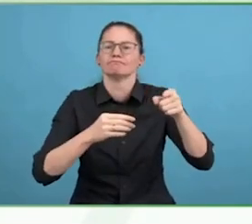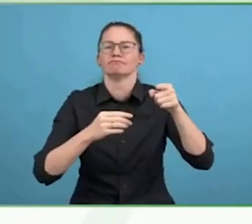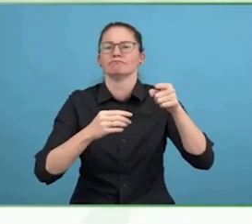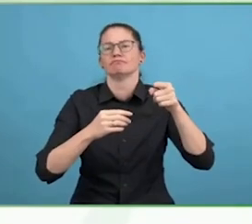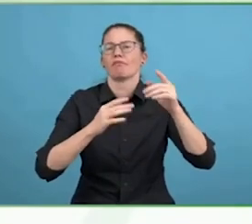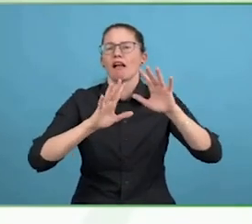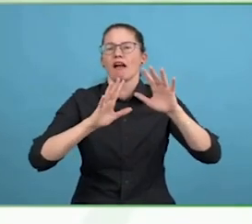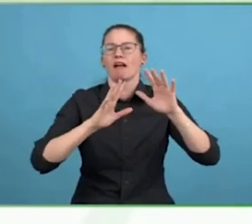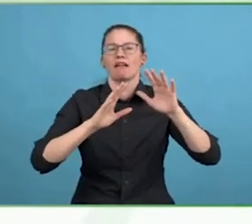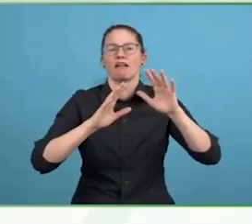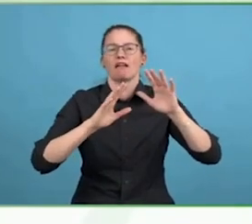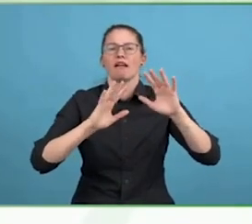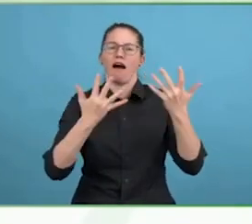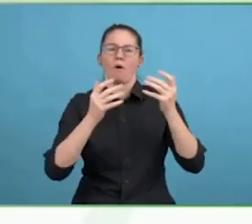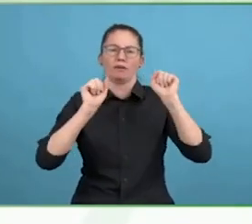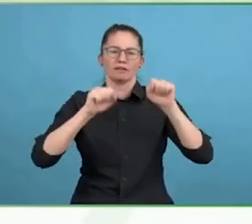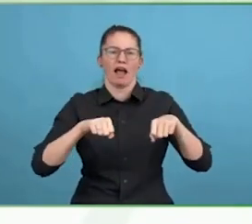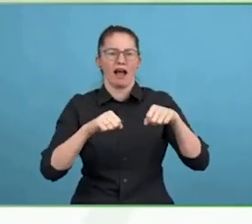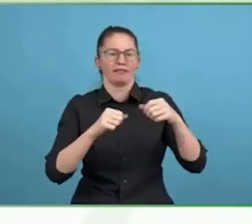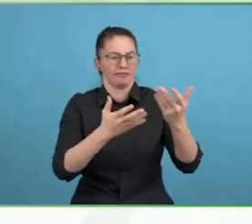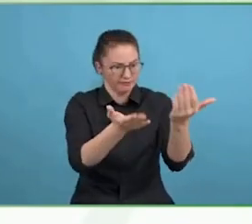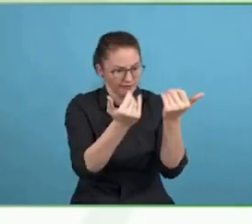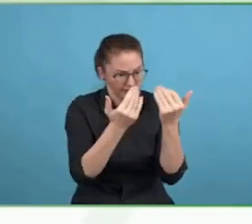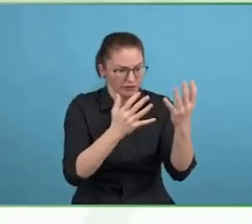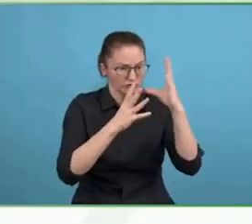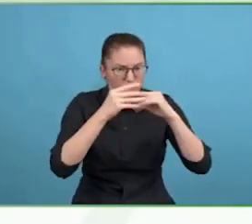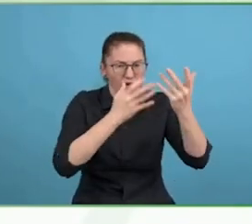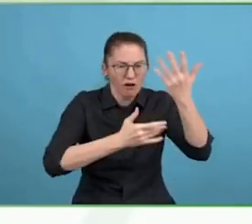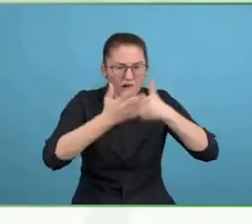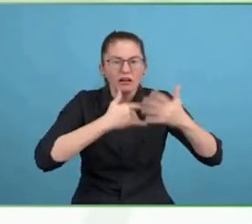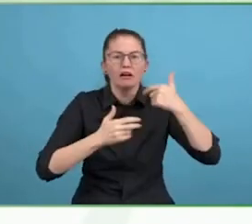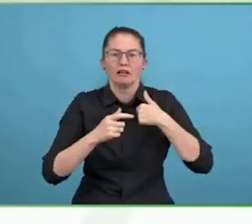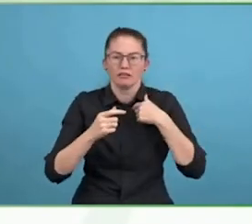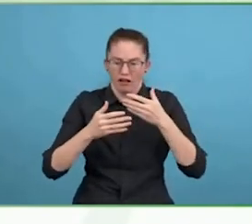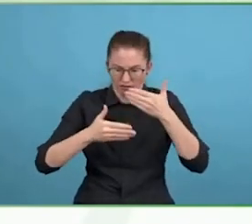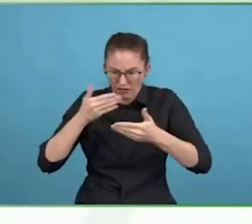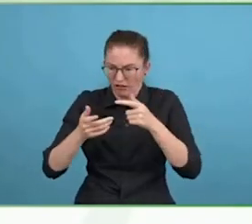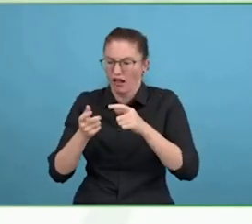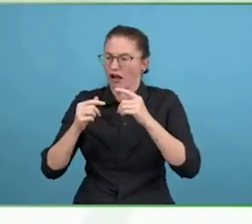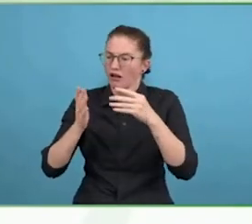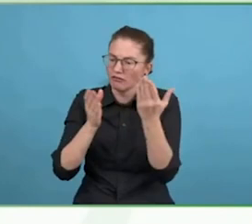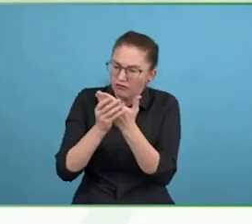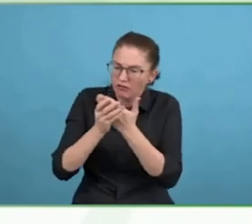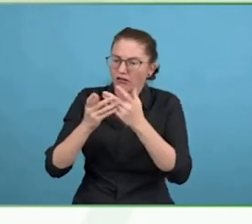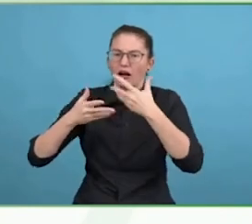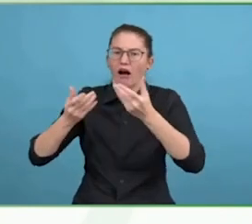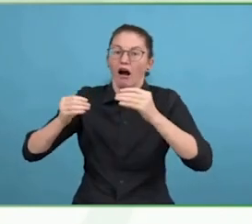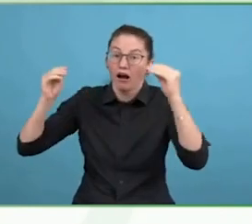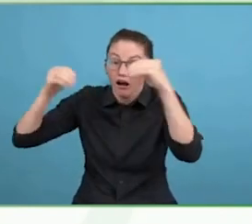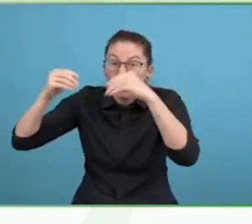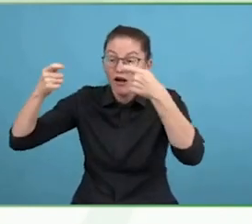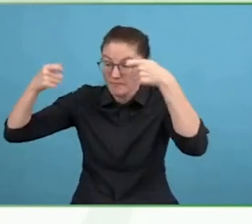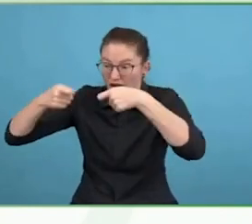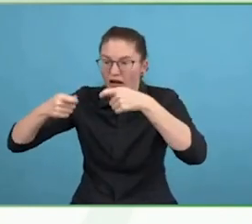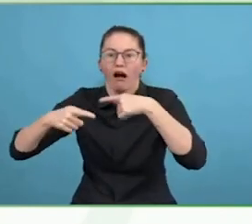Really, we want to try and reframe the idea of charity and NGOs and how they work and make sure they are truly beneficially lead,